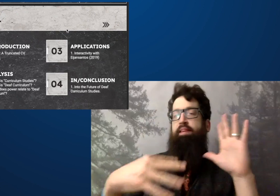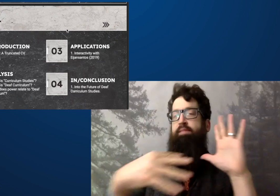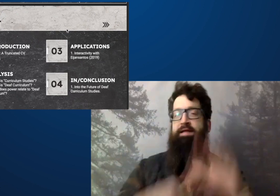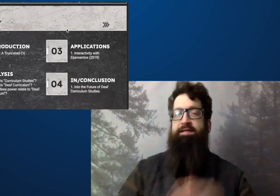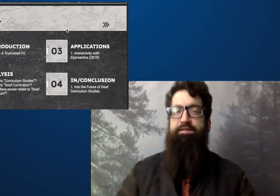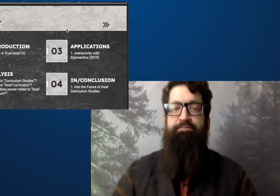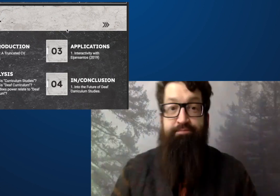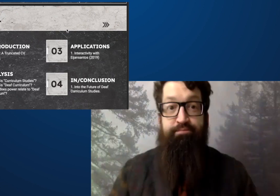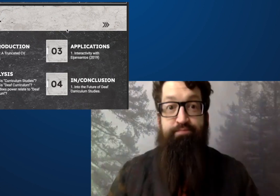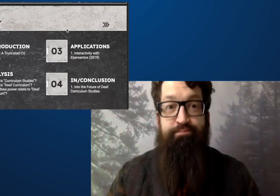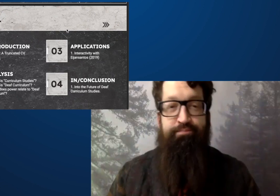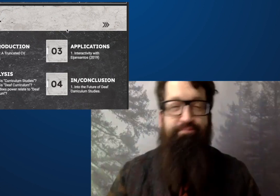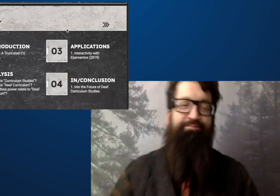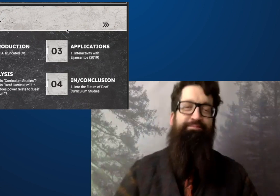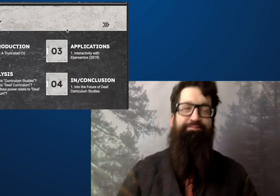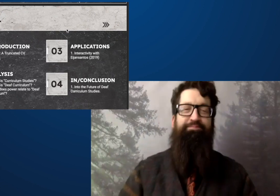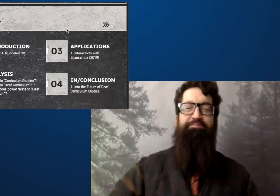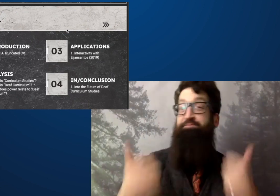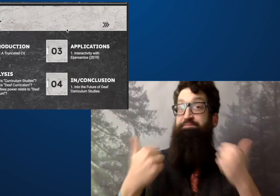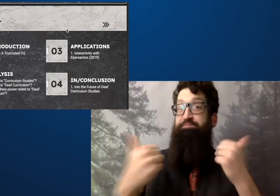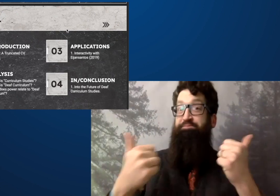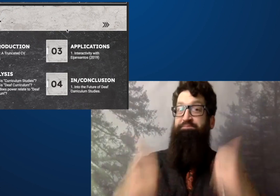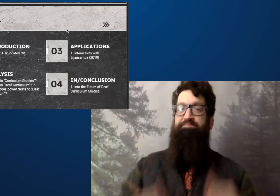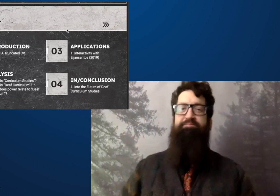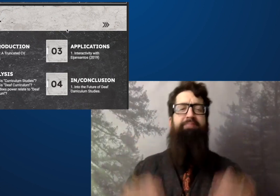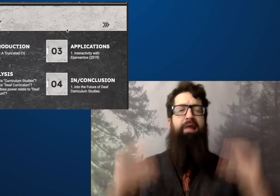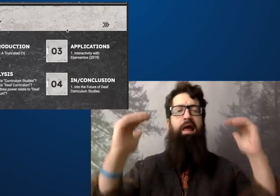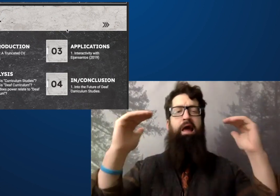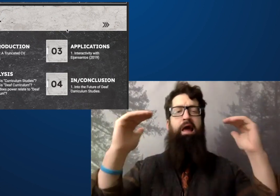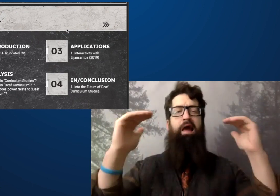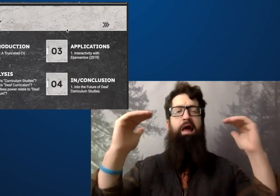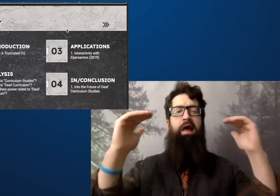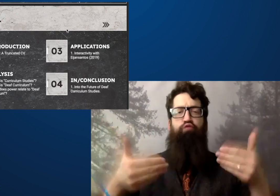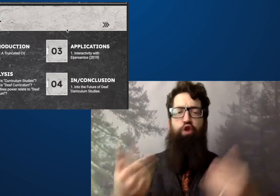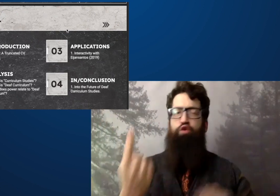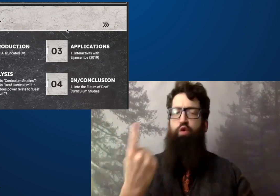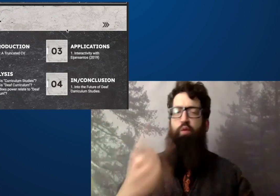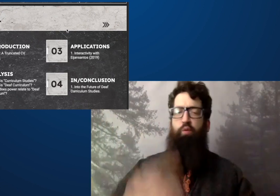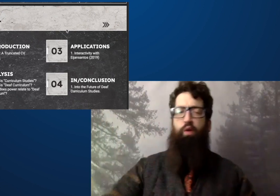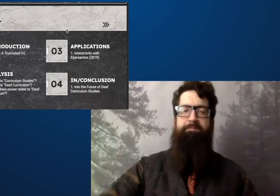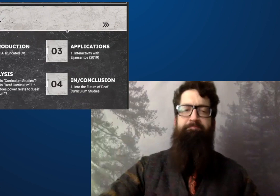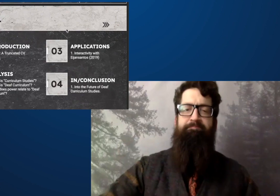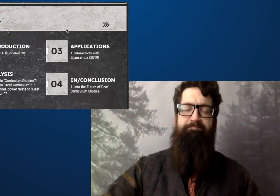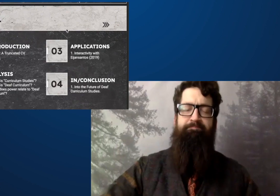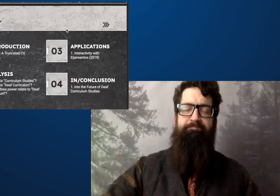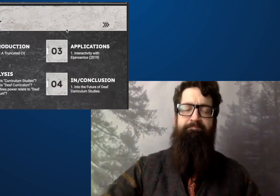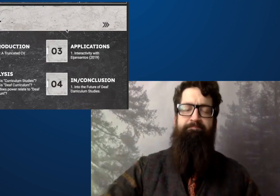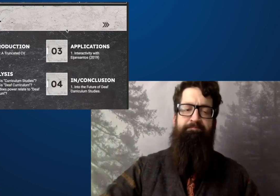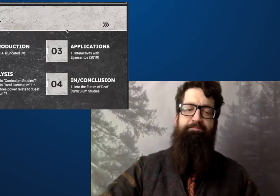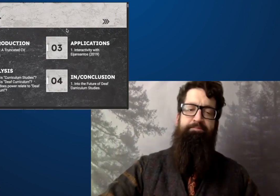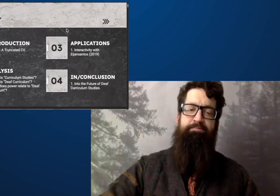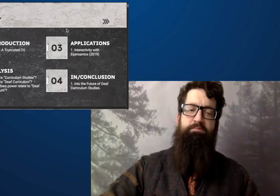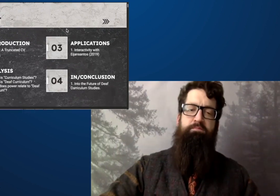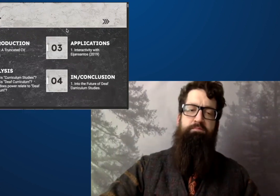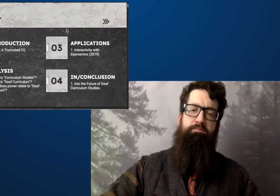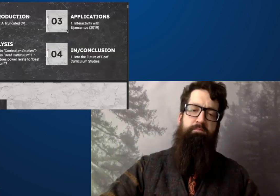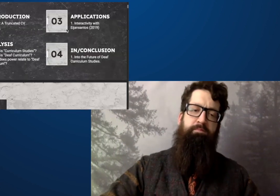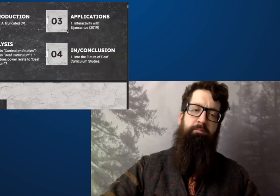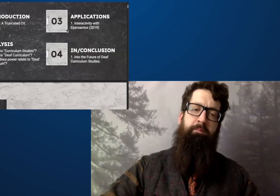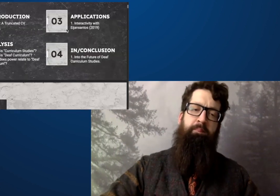for applications part number three that will come back together and conclude.